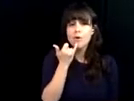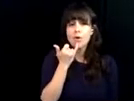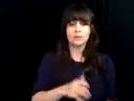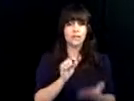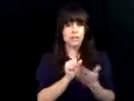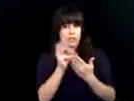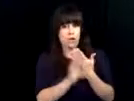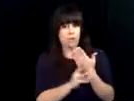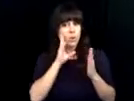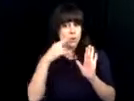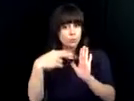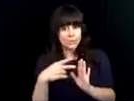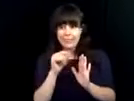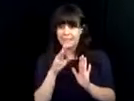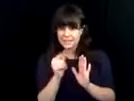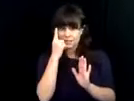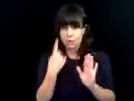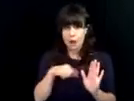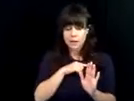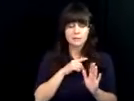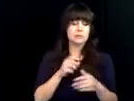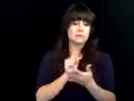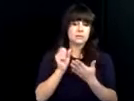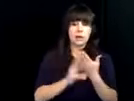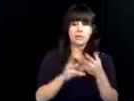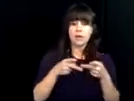s and other computers showed up and finally laptops and tablets appeared.